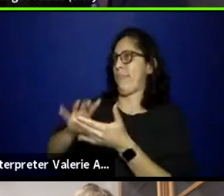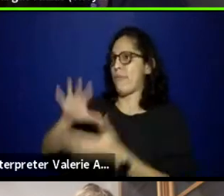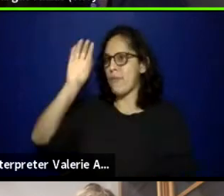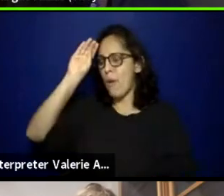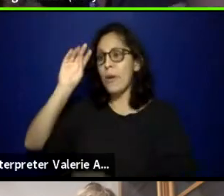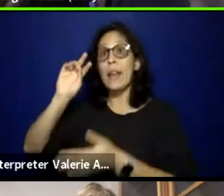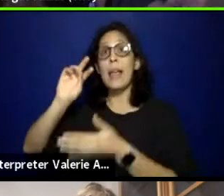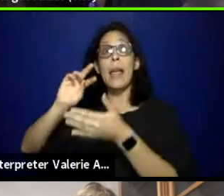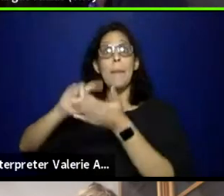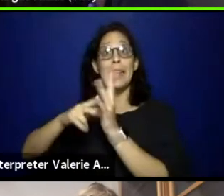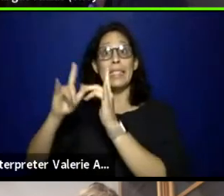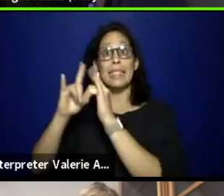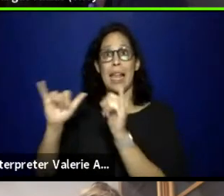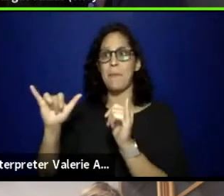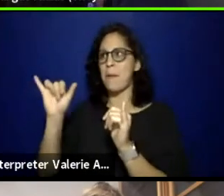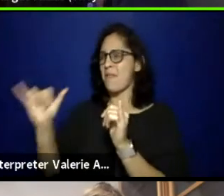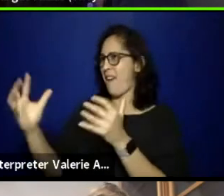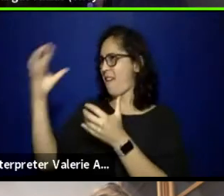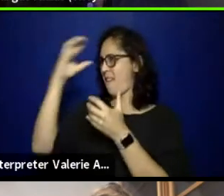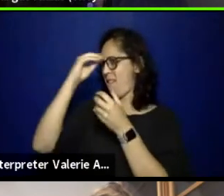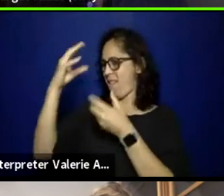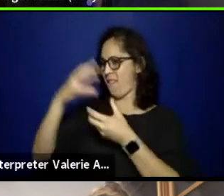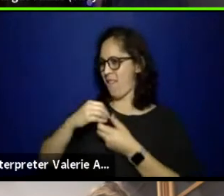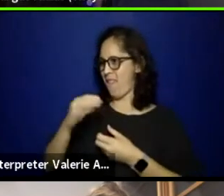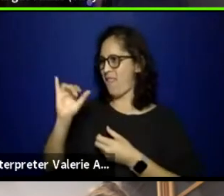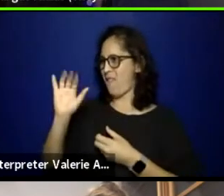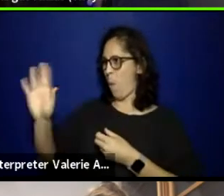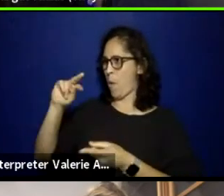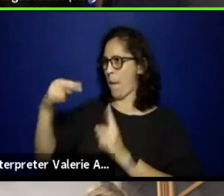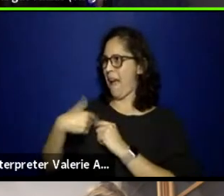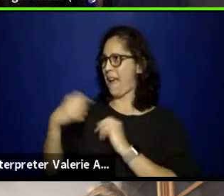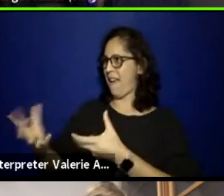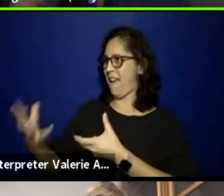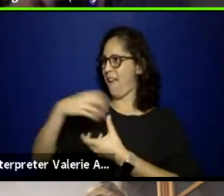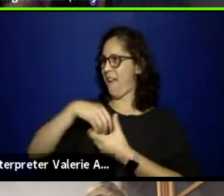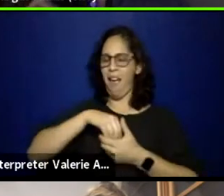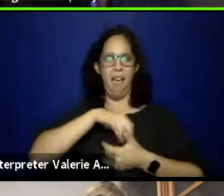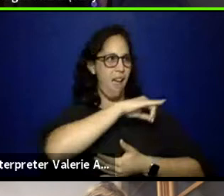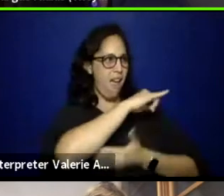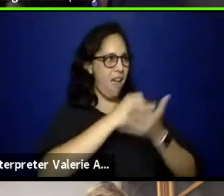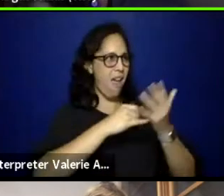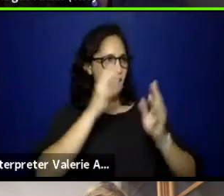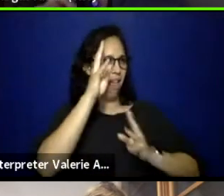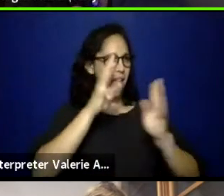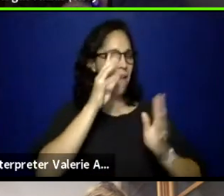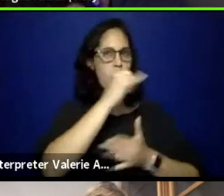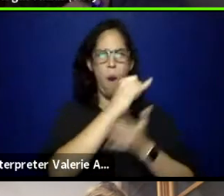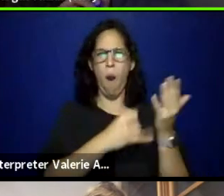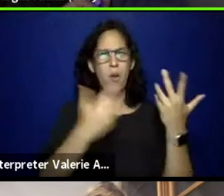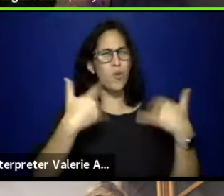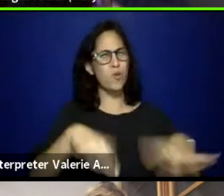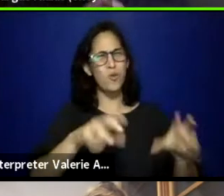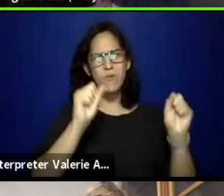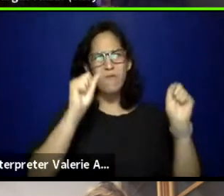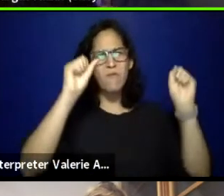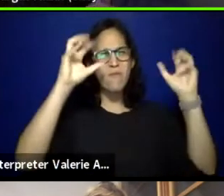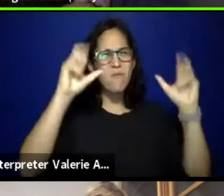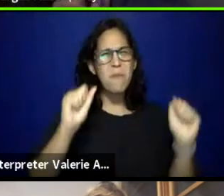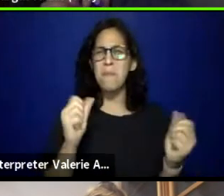when you have all of these different perspectives. And so the red flags, to me, don't also just come from PWIs.